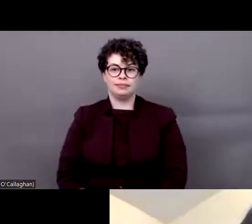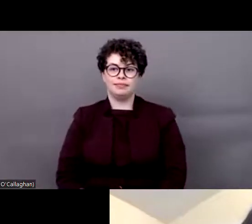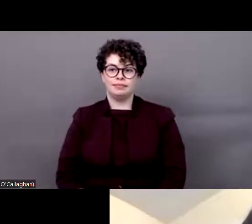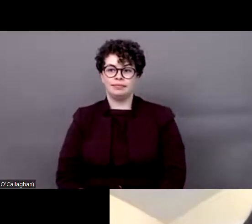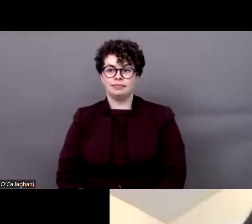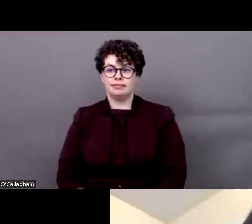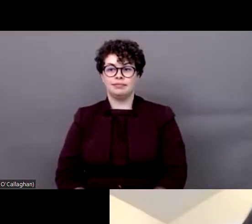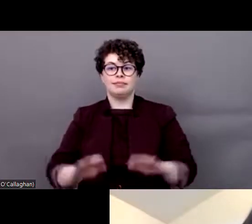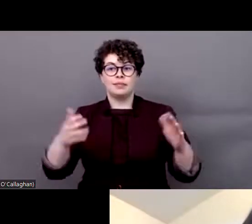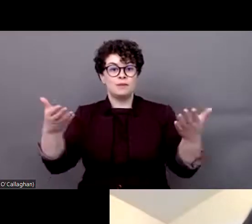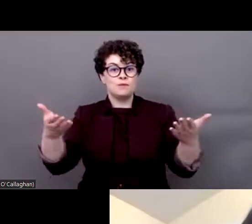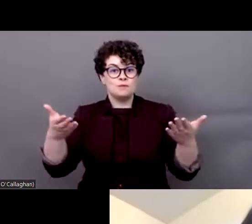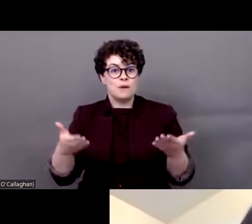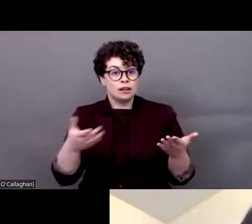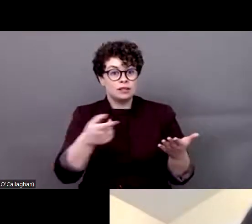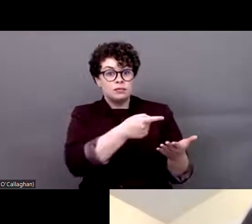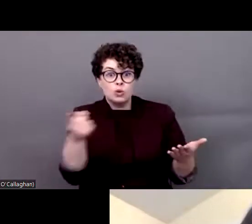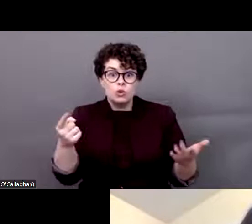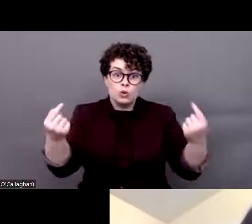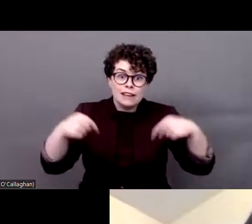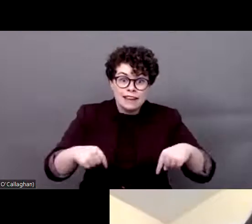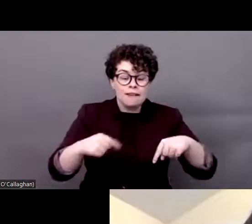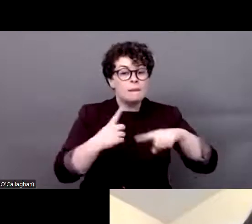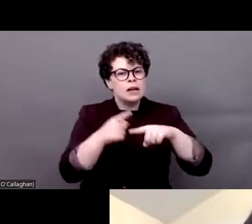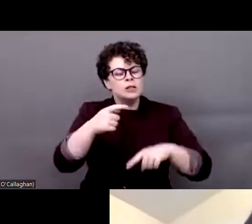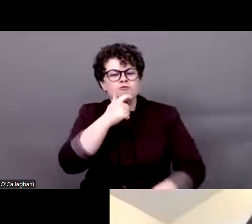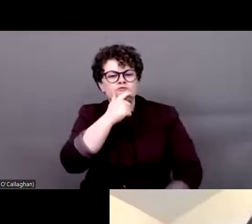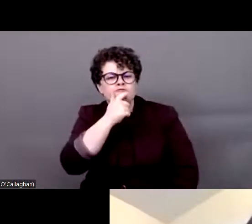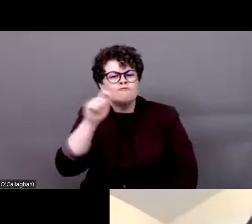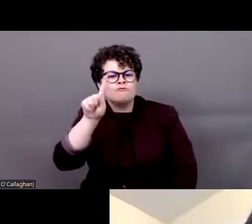questions from the audience and ask participants to use